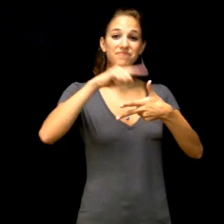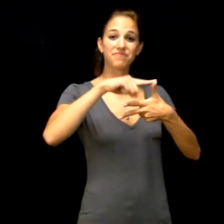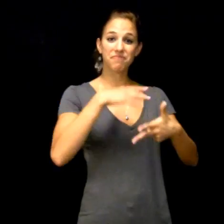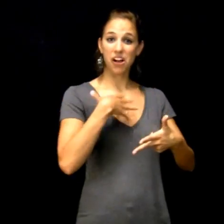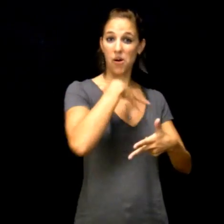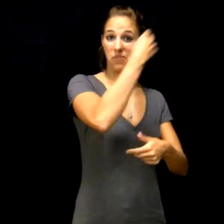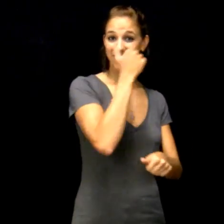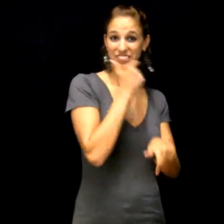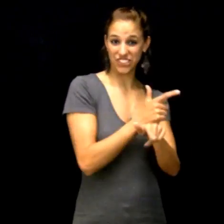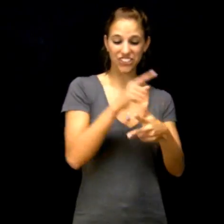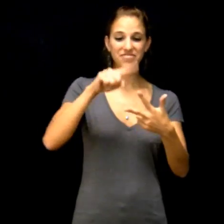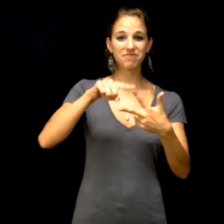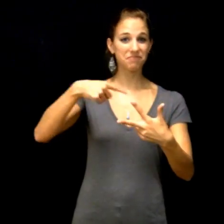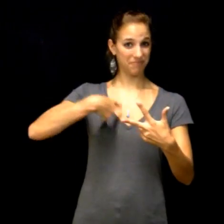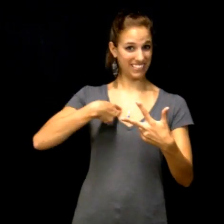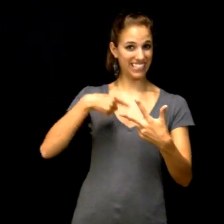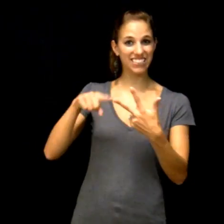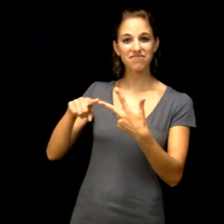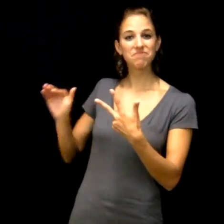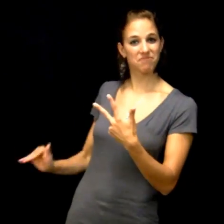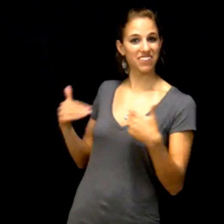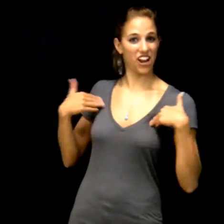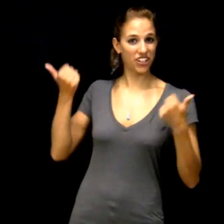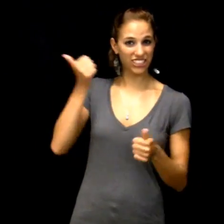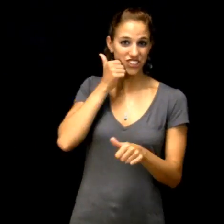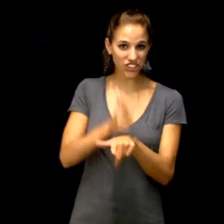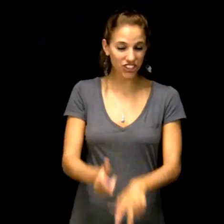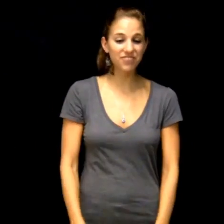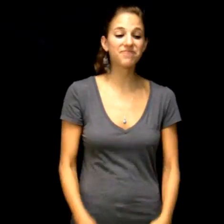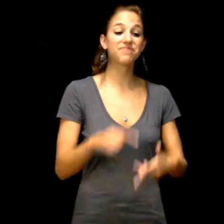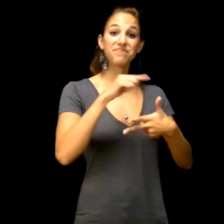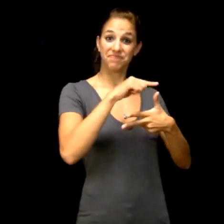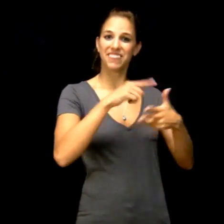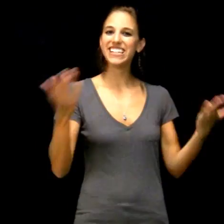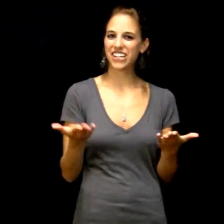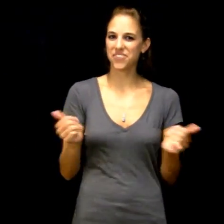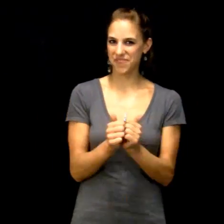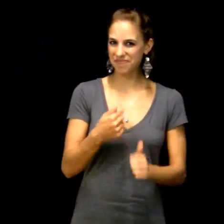(holds up 3-handshape). There’s my older sister is (points to thumb), me (points to the index finger), and my younger sister (points to the middle finger). My older sister is here with me at Gallaudet. My